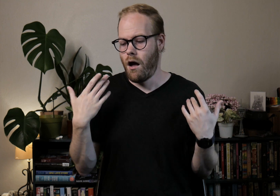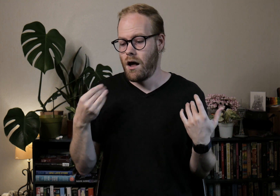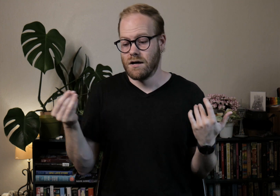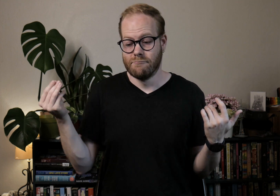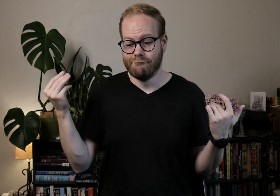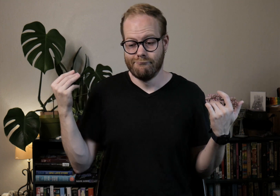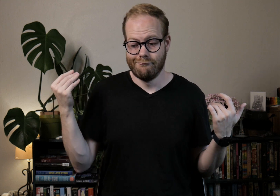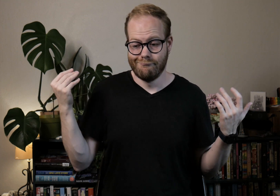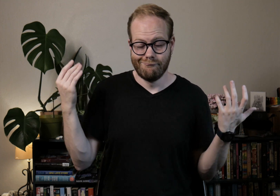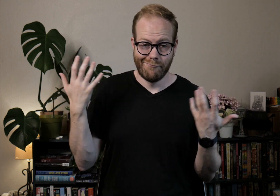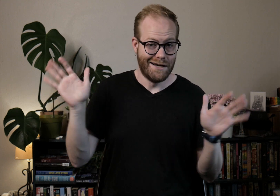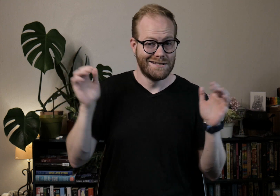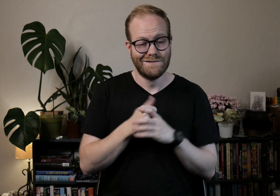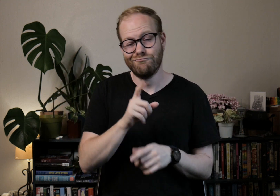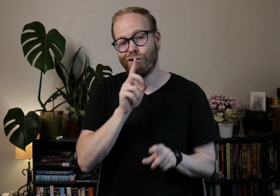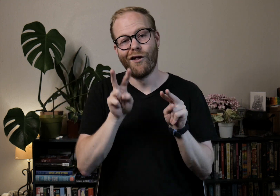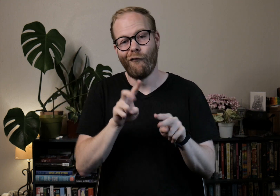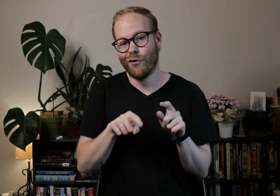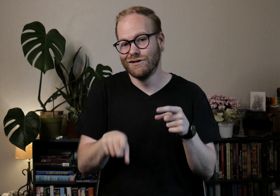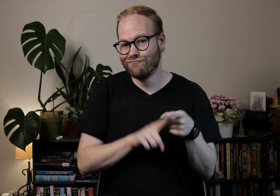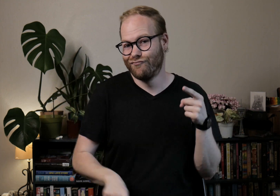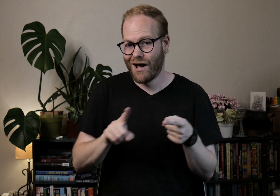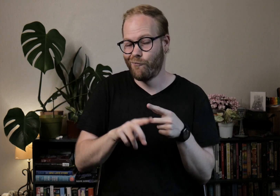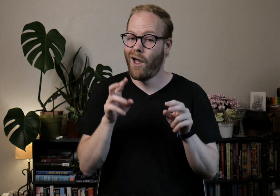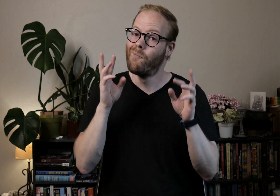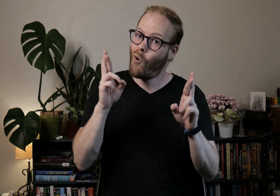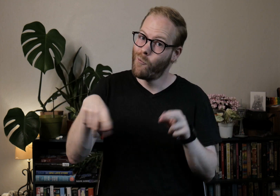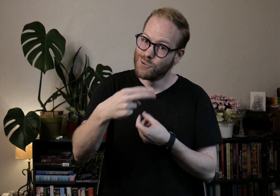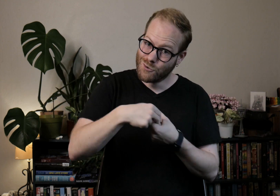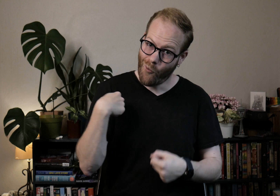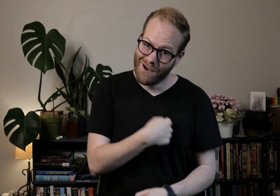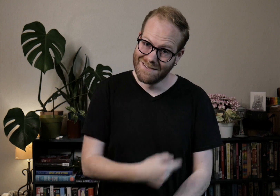And...that's it. I'm really looking forward to this round, and I hope you join us!